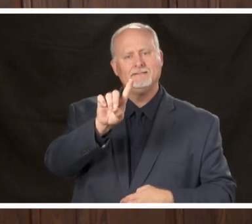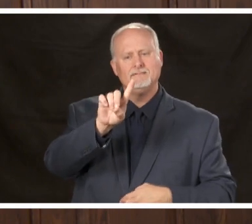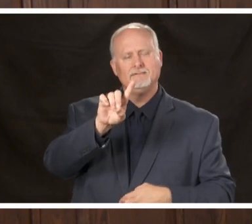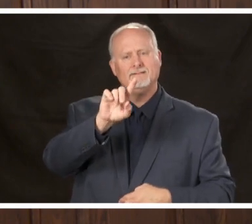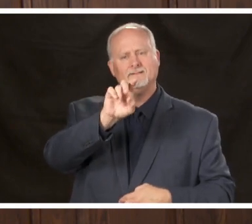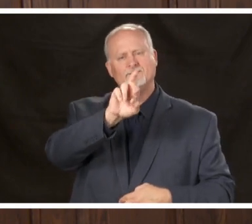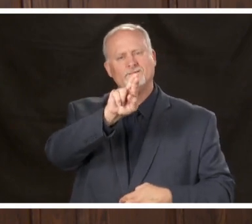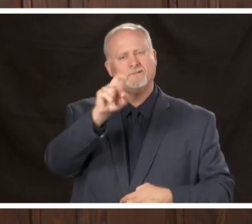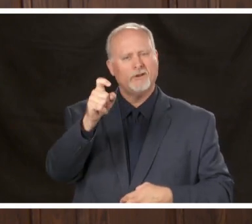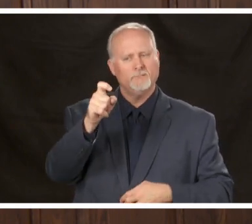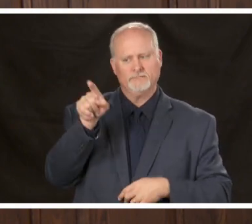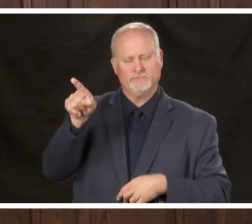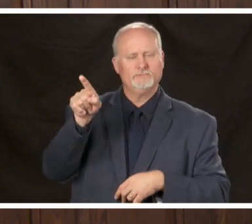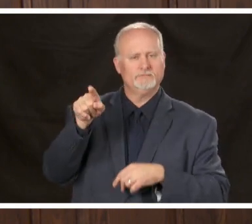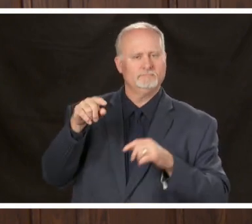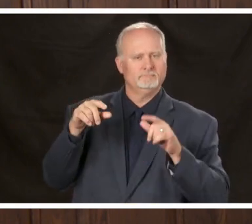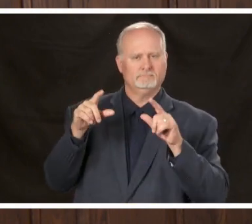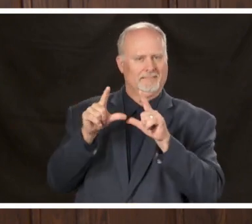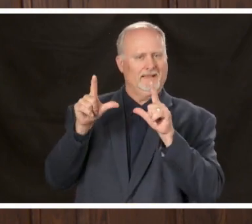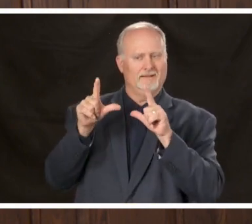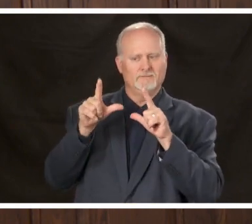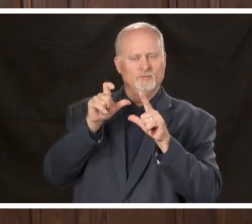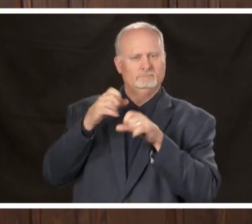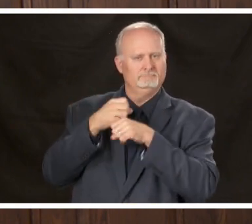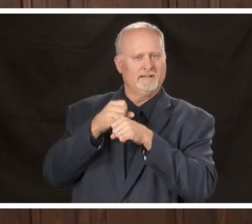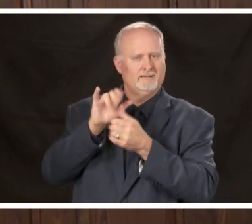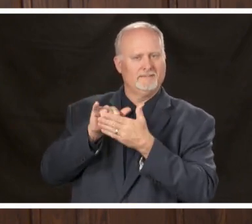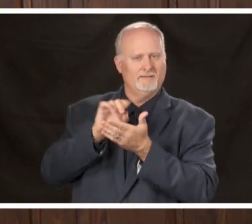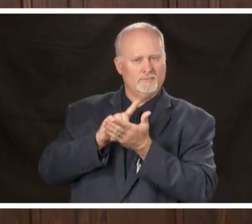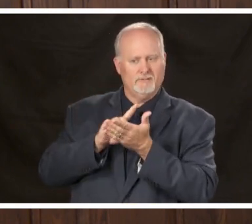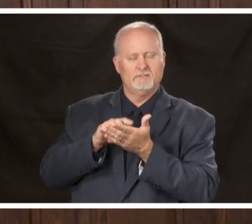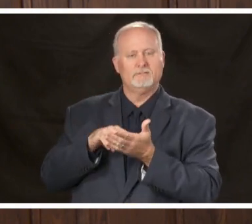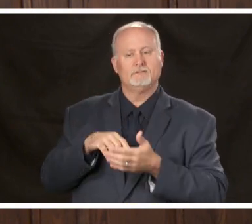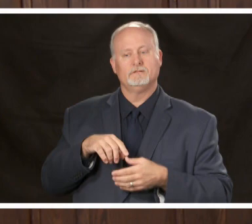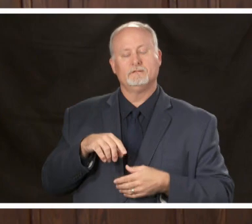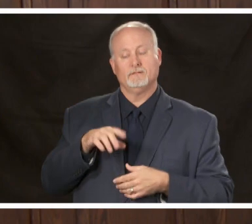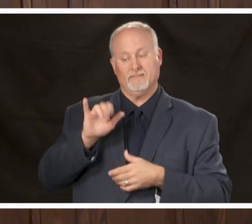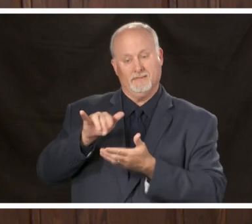this drug UAB has participated in clinical trials with this medication and